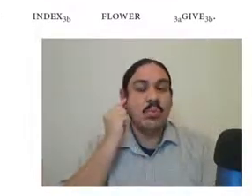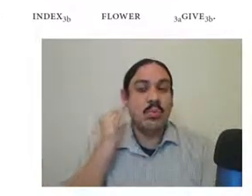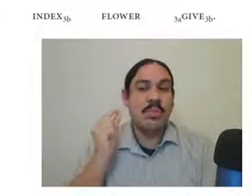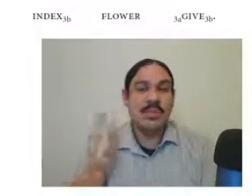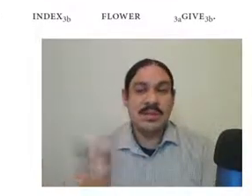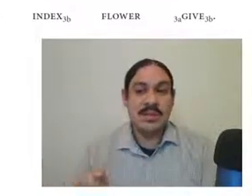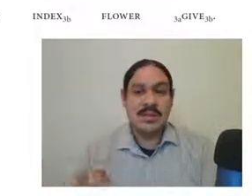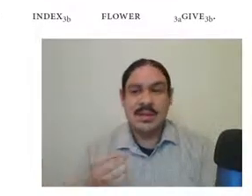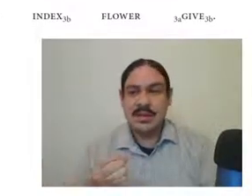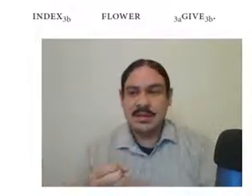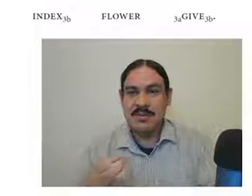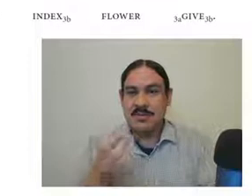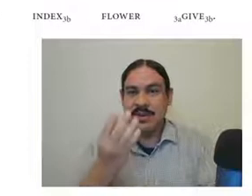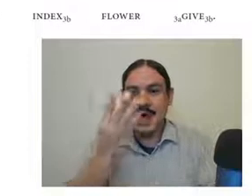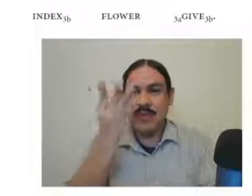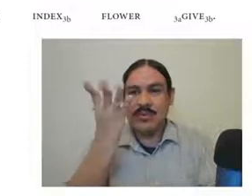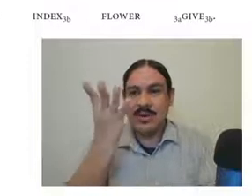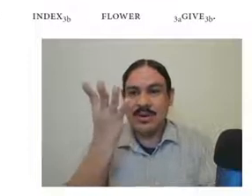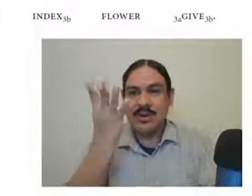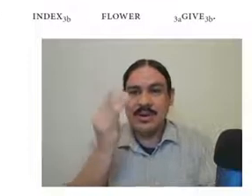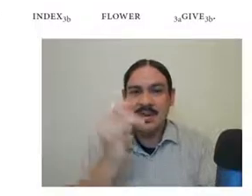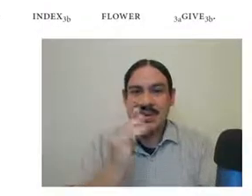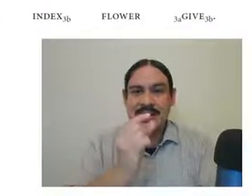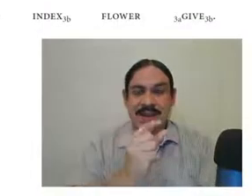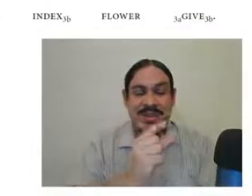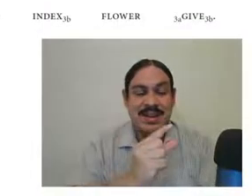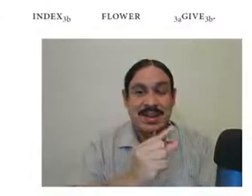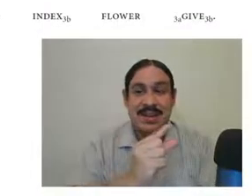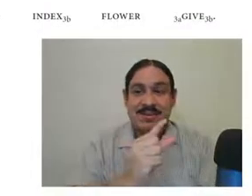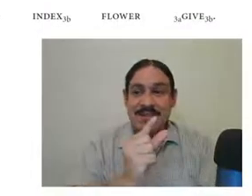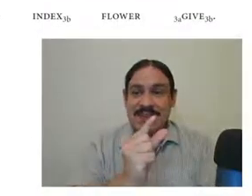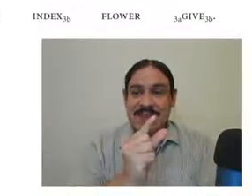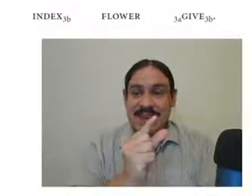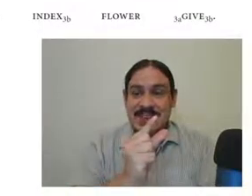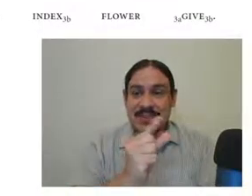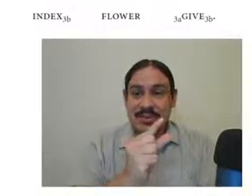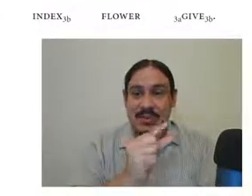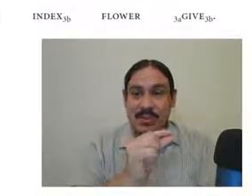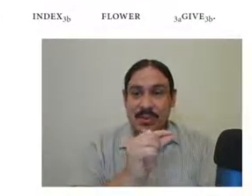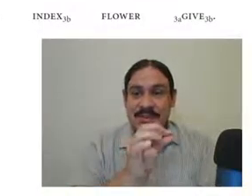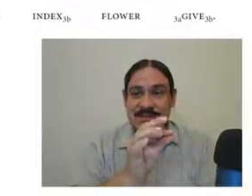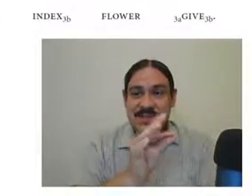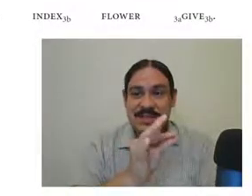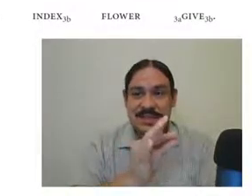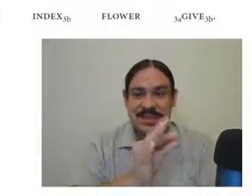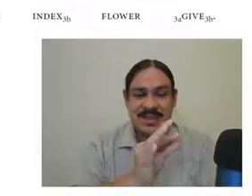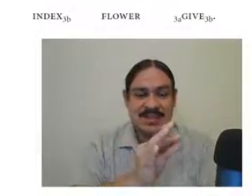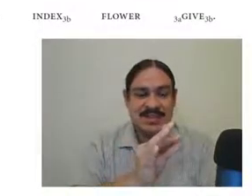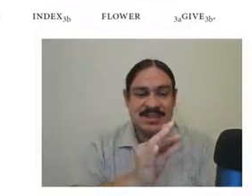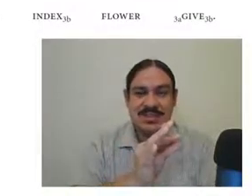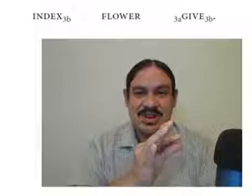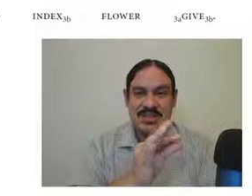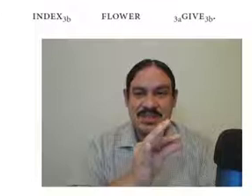woman flower and then give